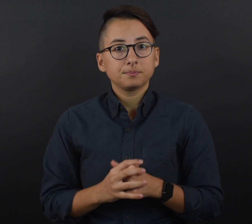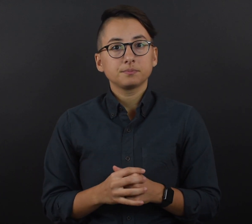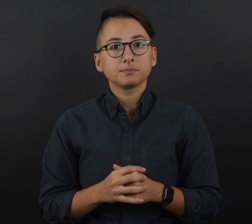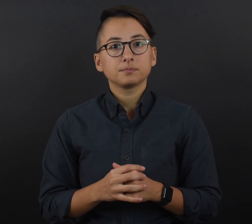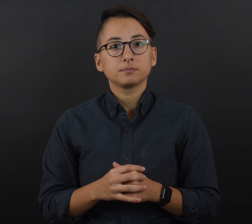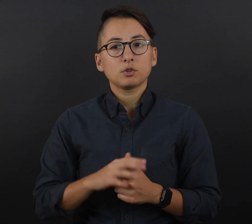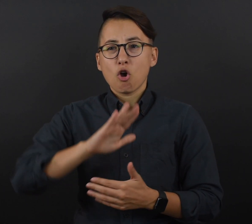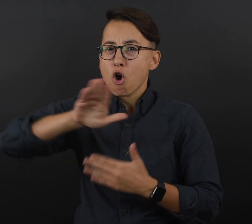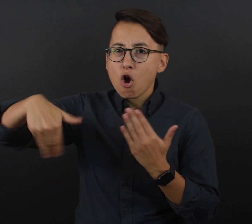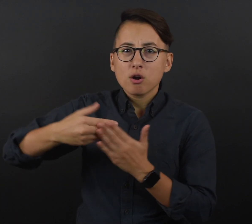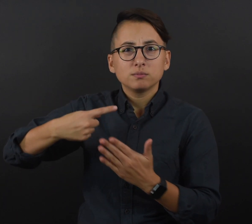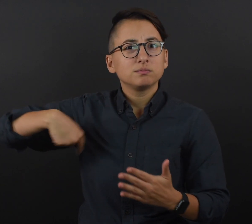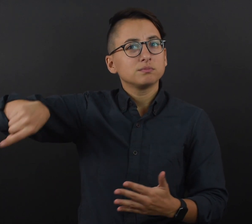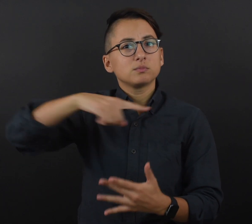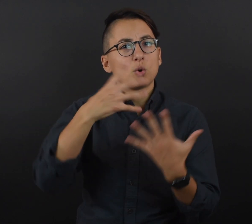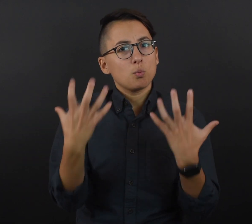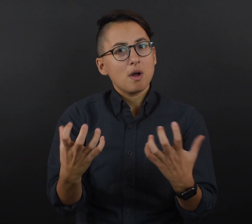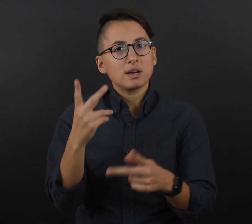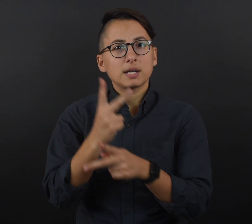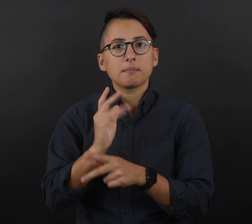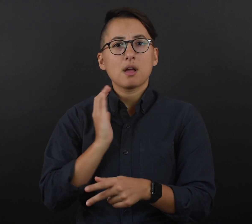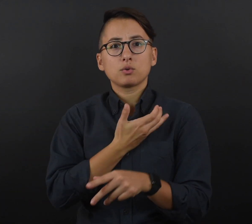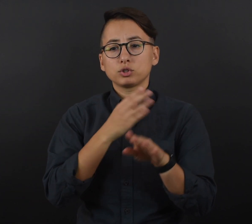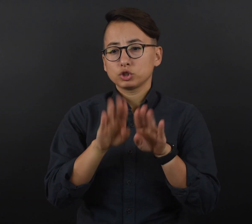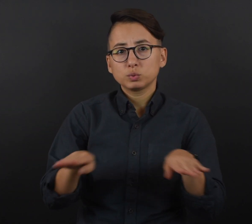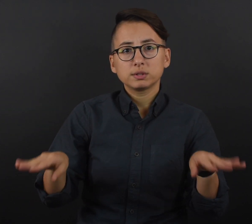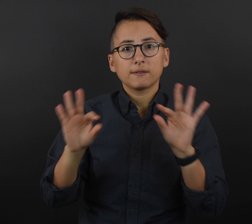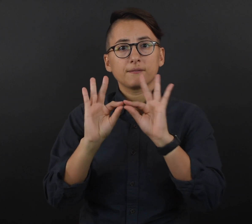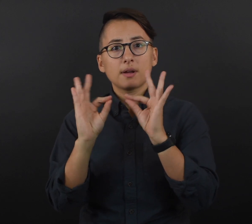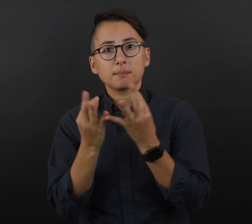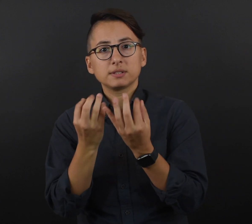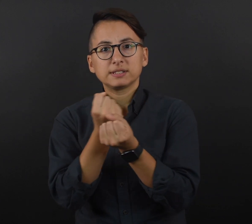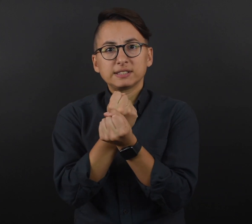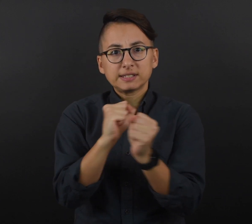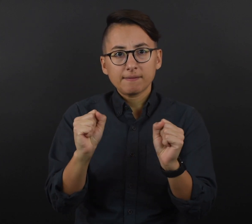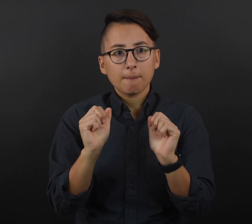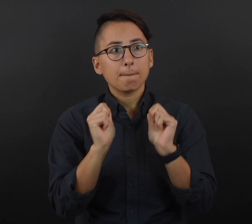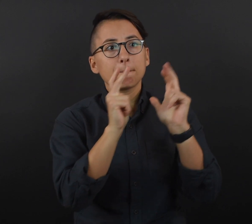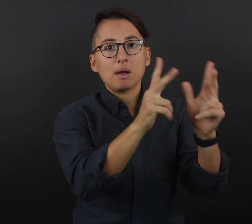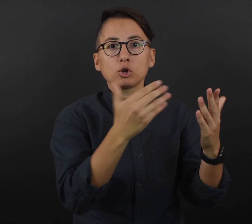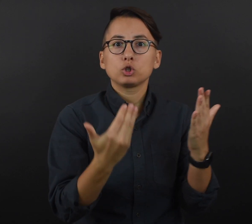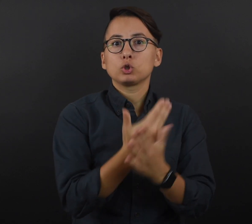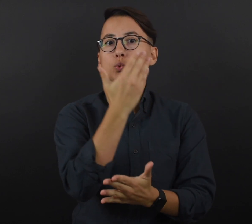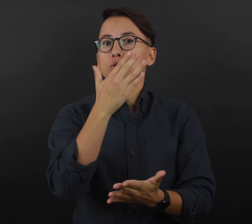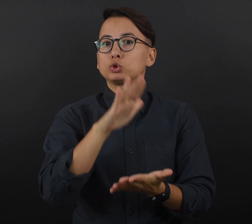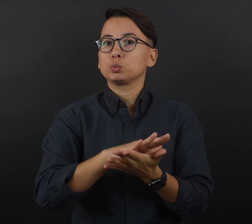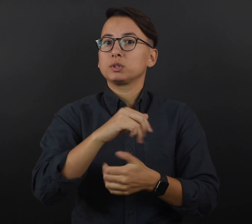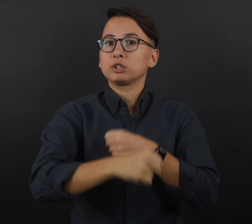“We all want to keep our kids and families safe heading back into fall and the school year